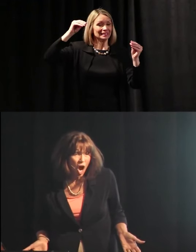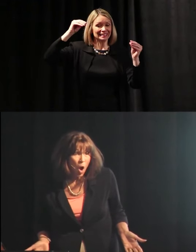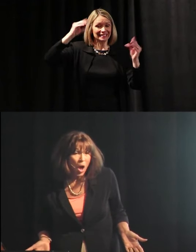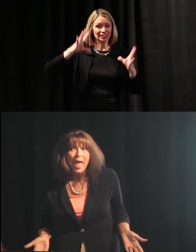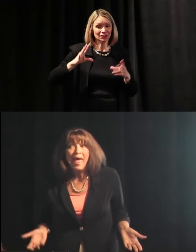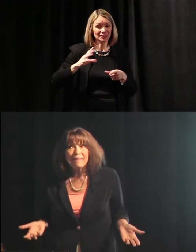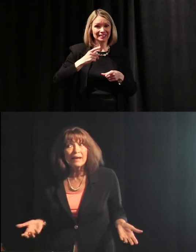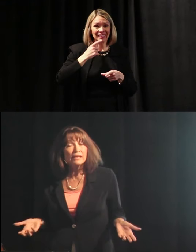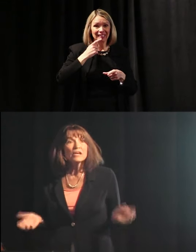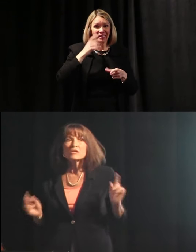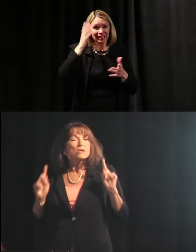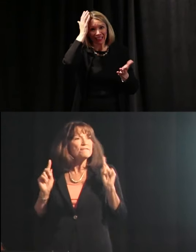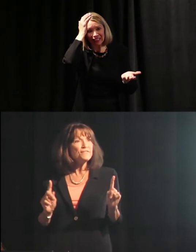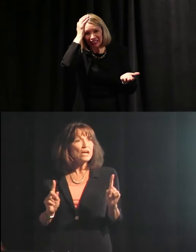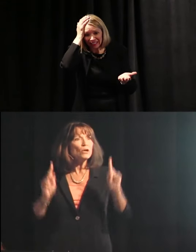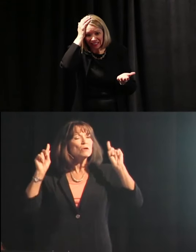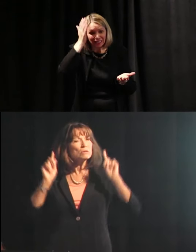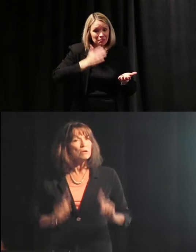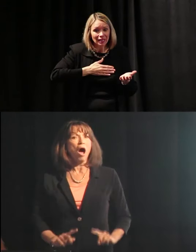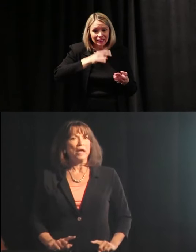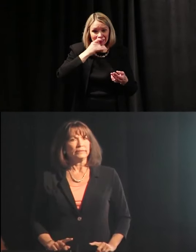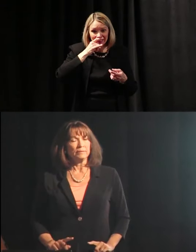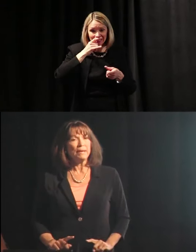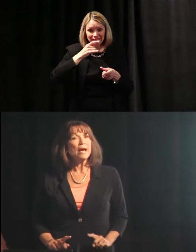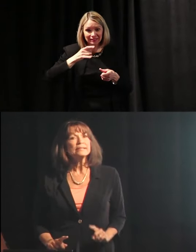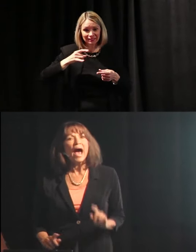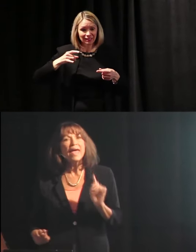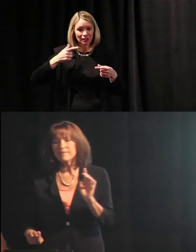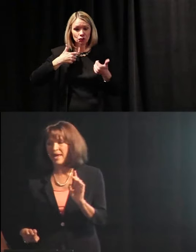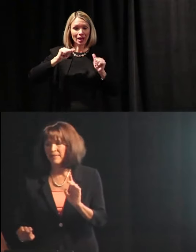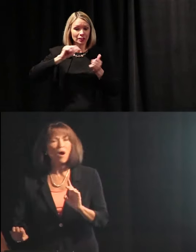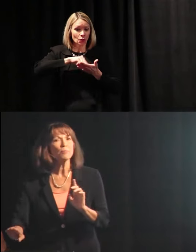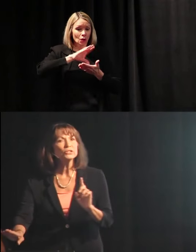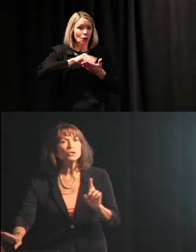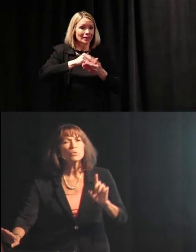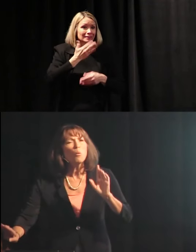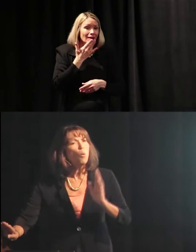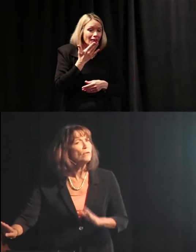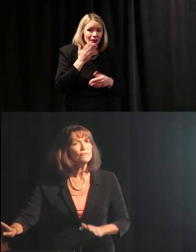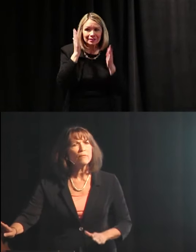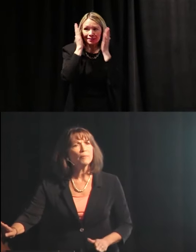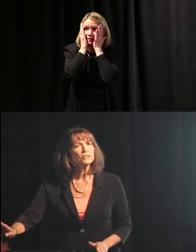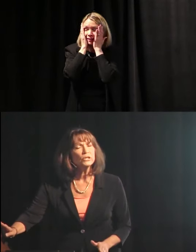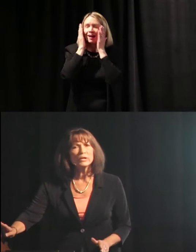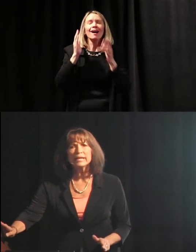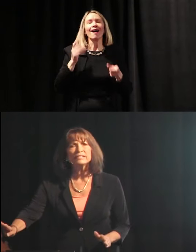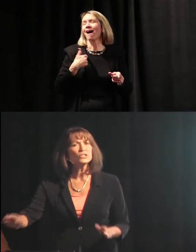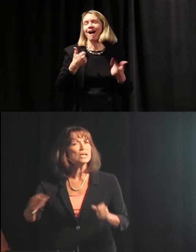You know, fear not, because I have had the wonderful opportunity